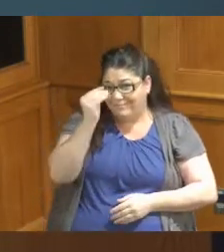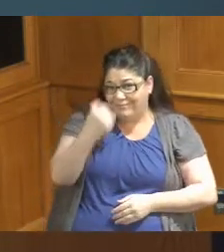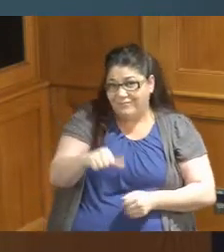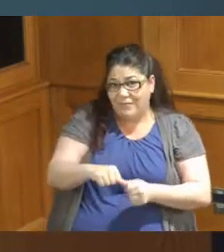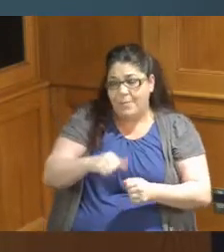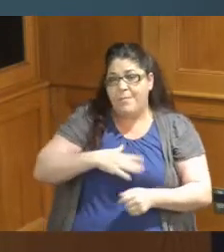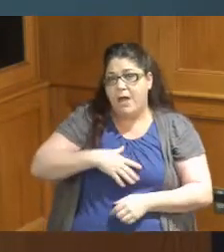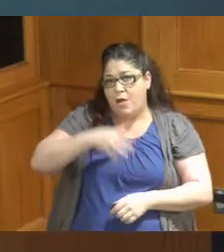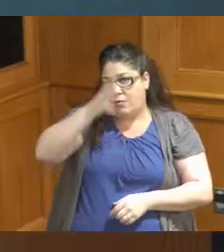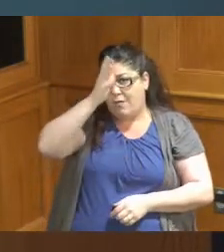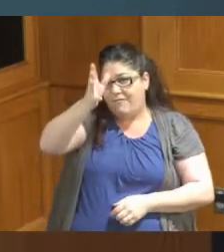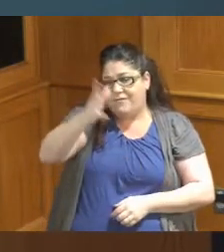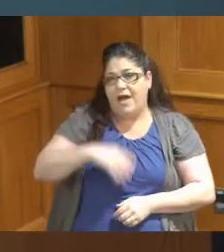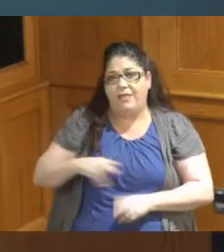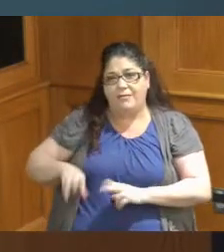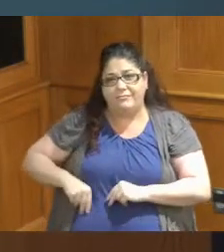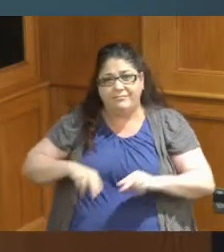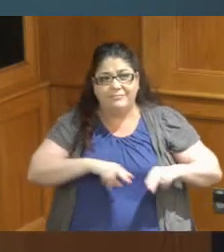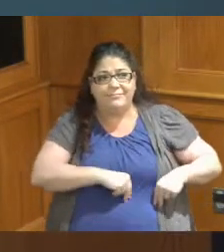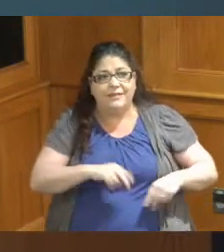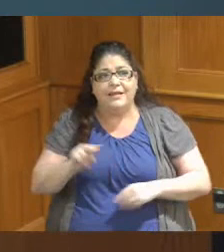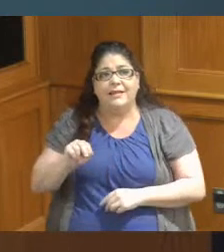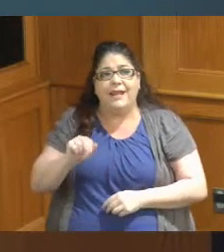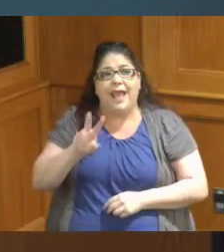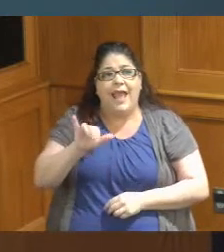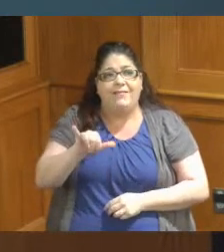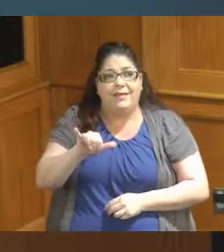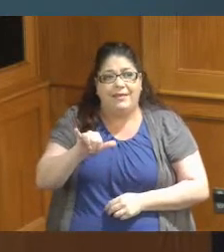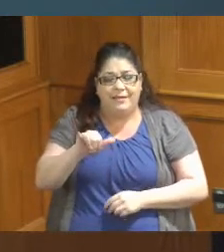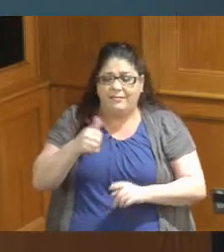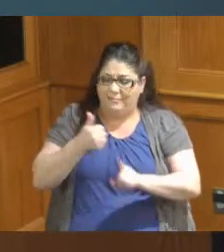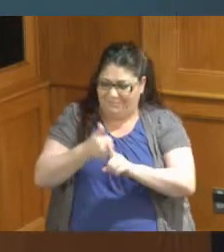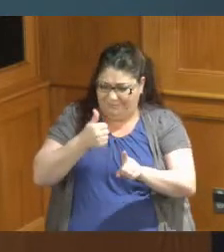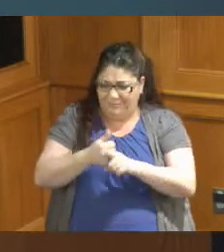Navy and I wish he was alive today because he would tell these stories I was a little girl